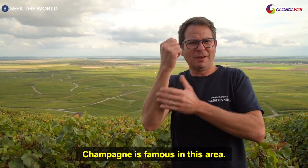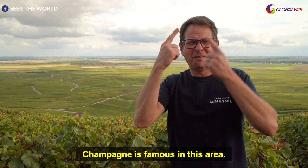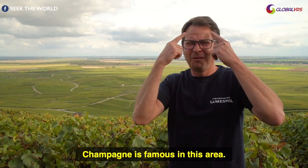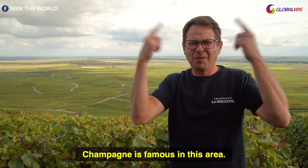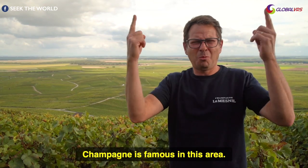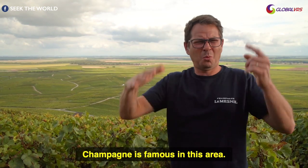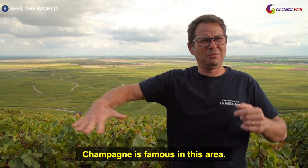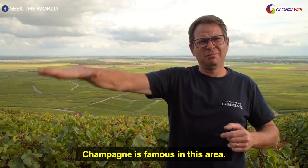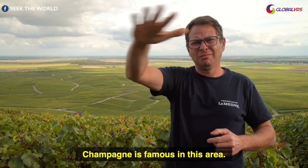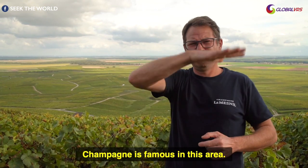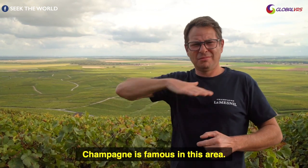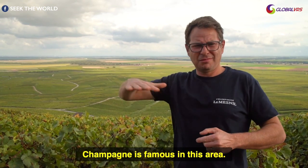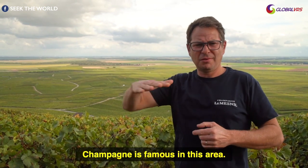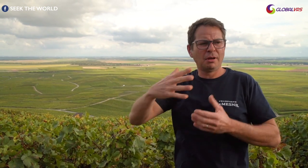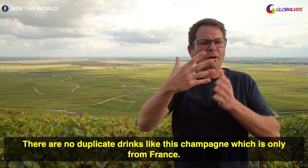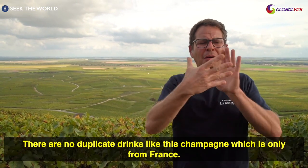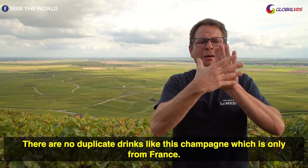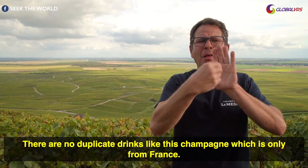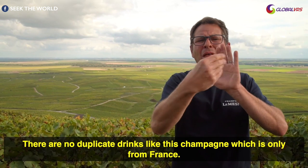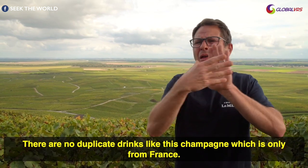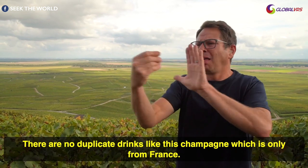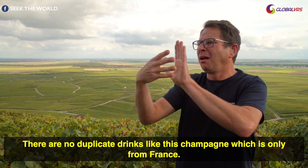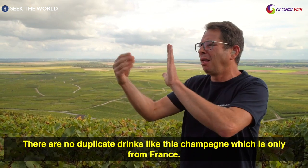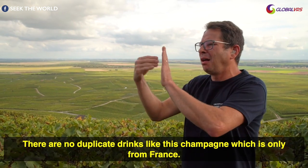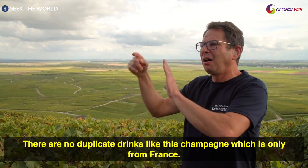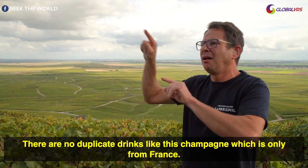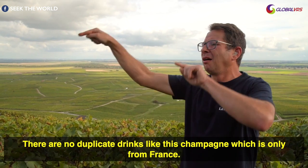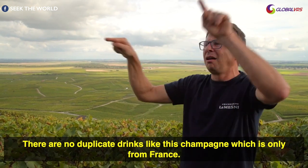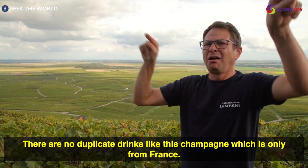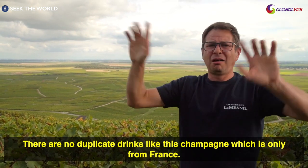champagne is famous in this area there are no duplicate drinks like this champagne which is